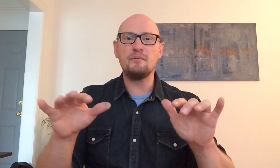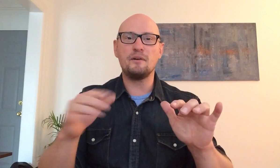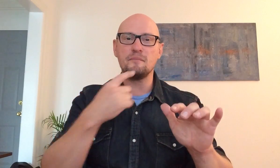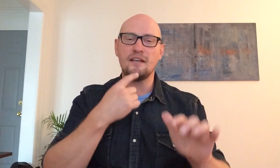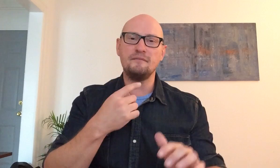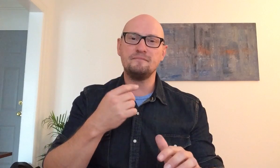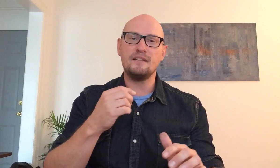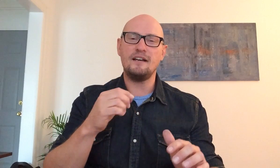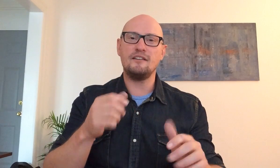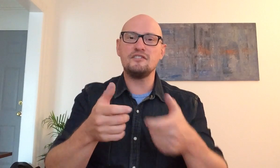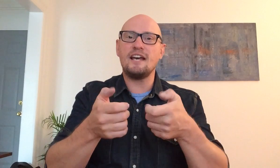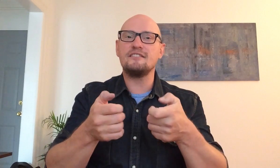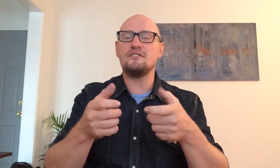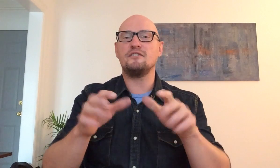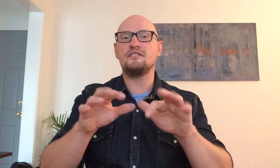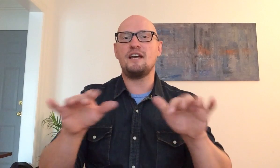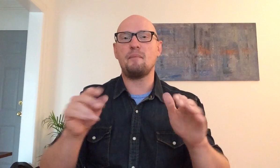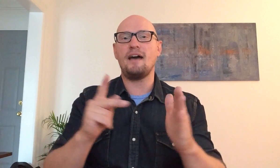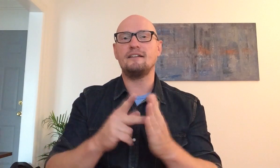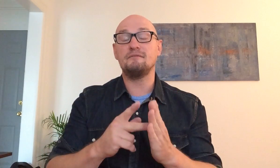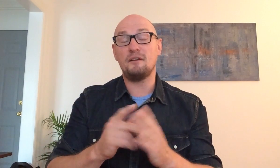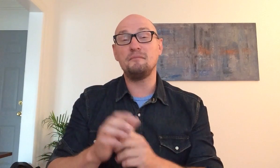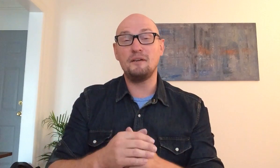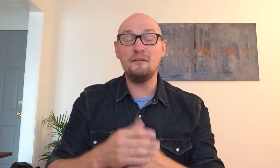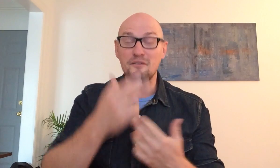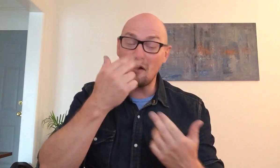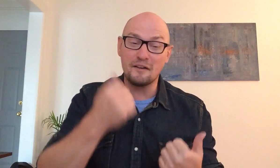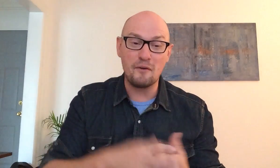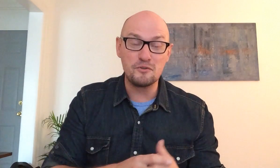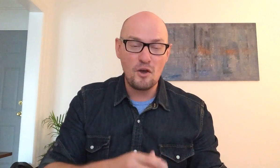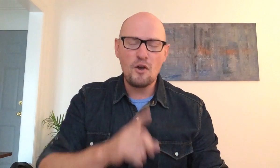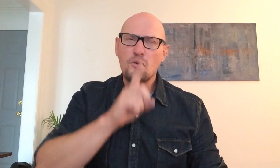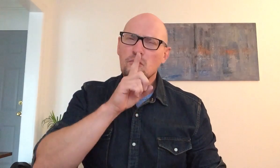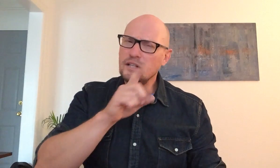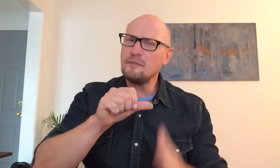what I'm saying will text her tight back so it was fun i was really impressed